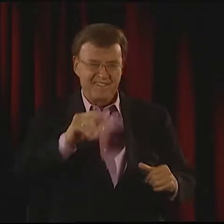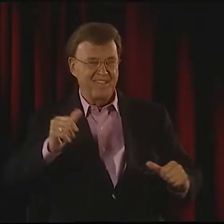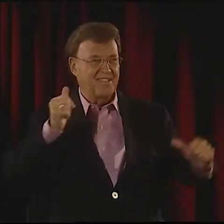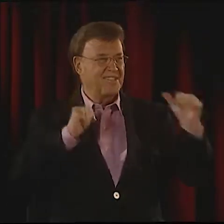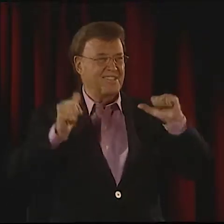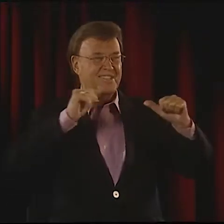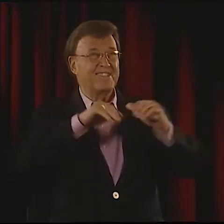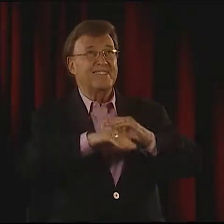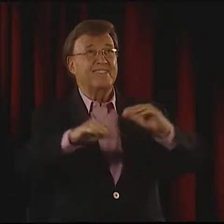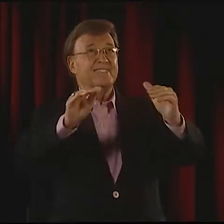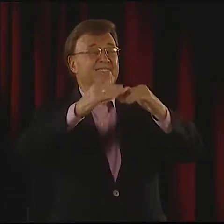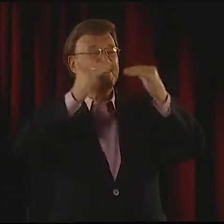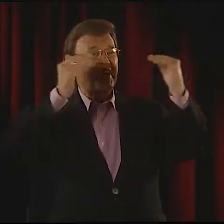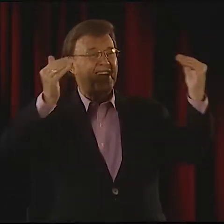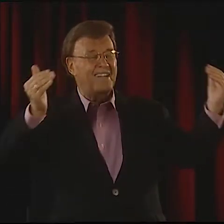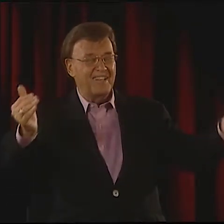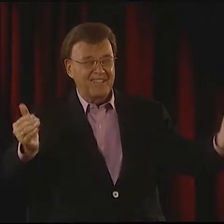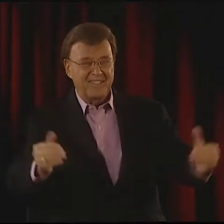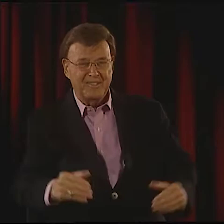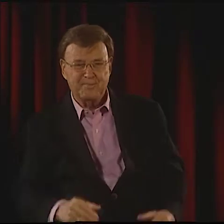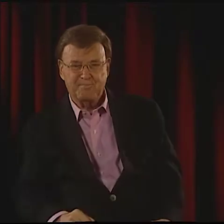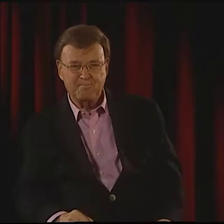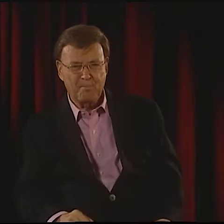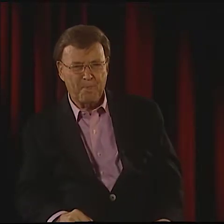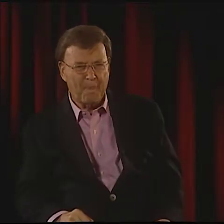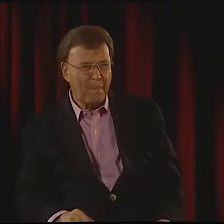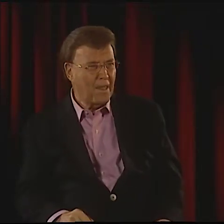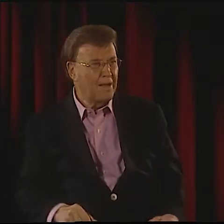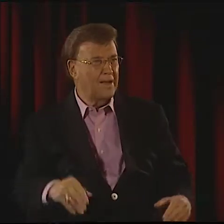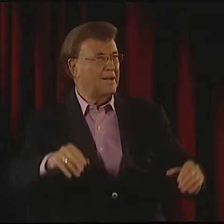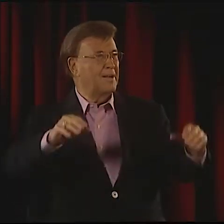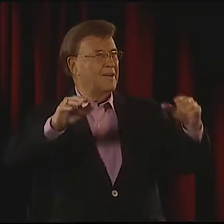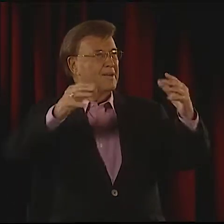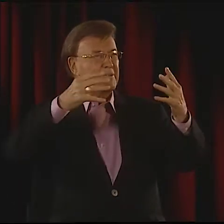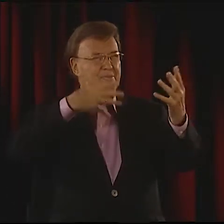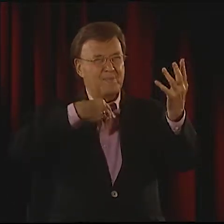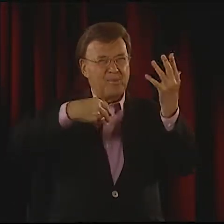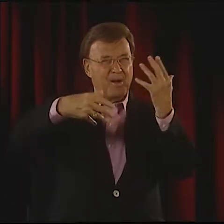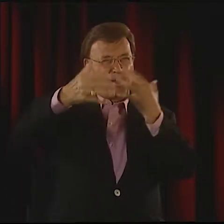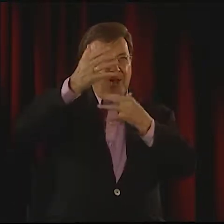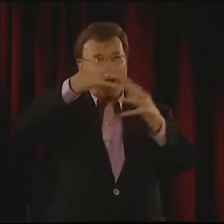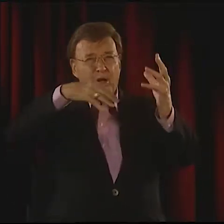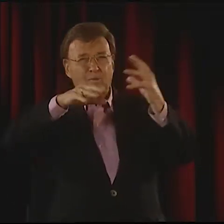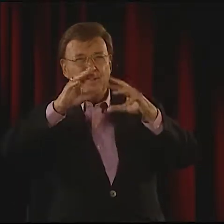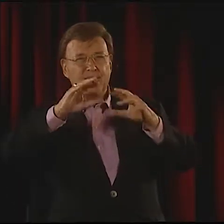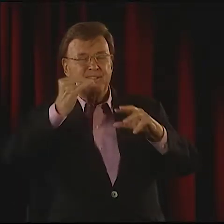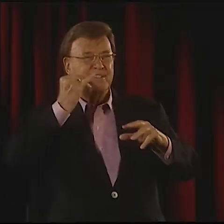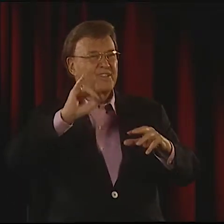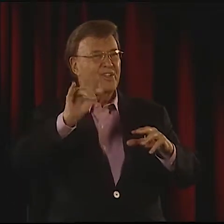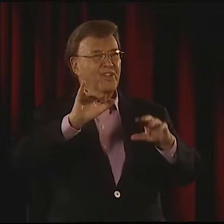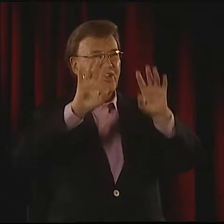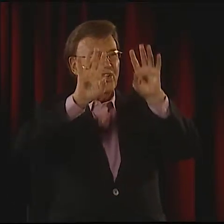FRUSTRATIONS AND FEARS, HAPPINESS AND LAUGHTER. THAT IS THE THEATER IN THE SKY.